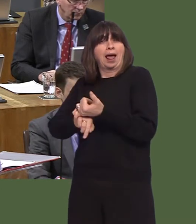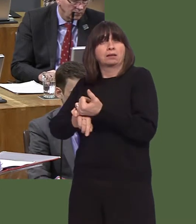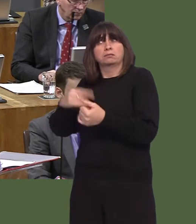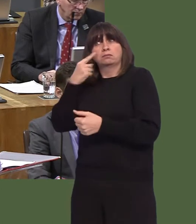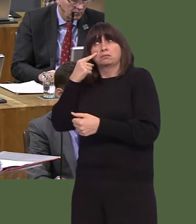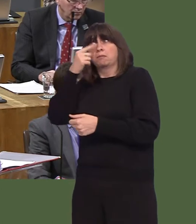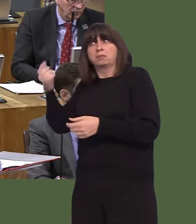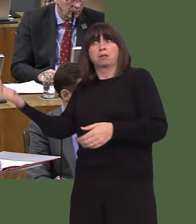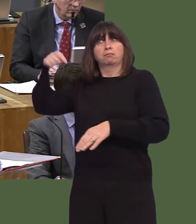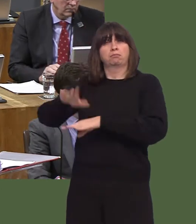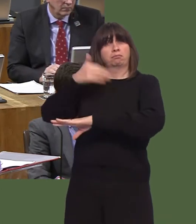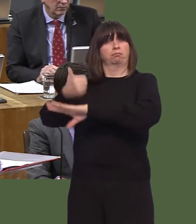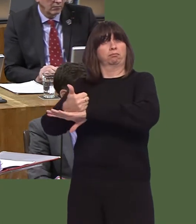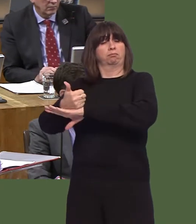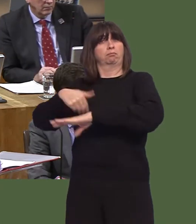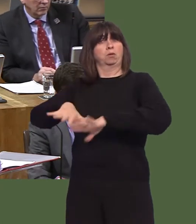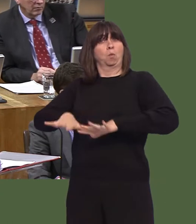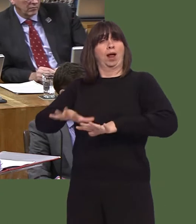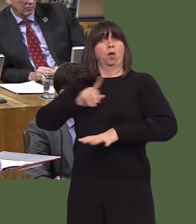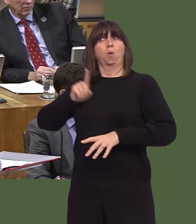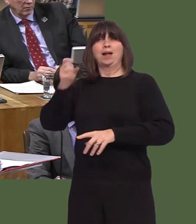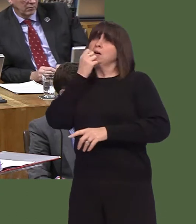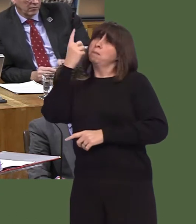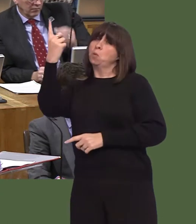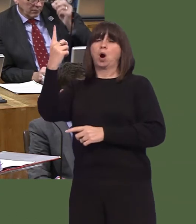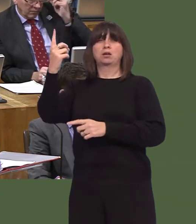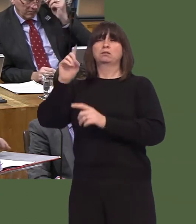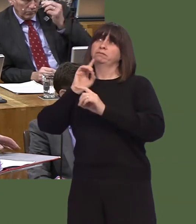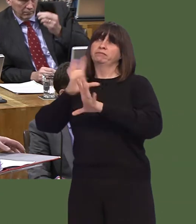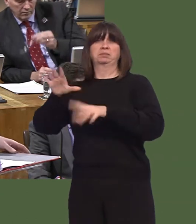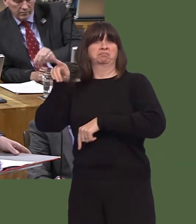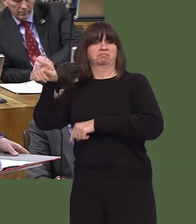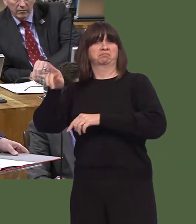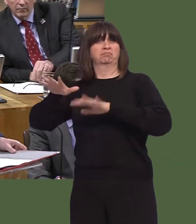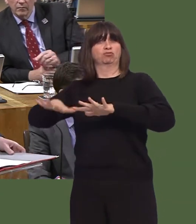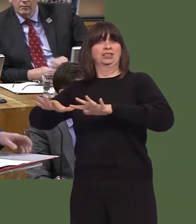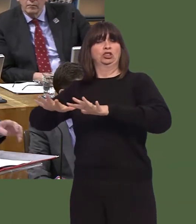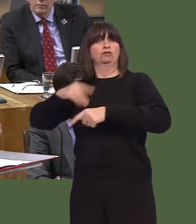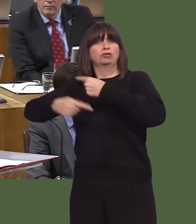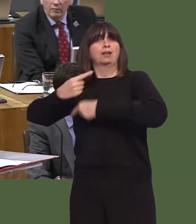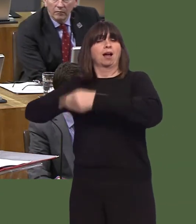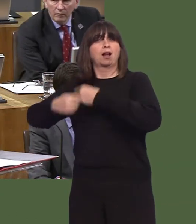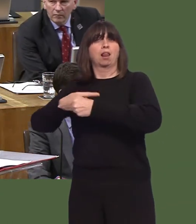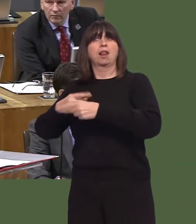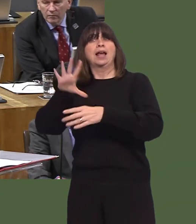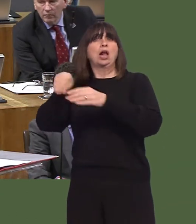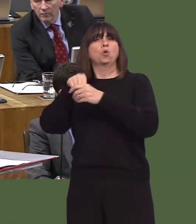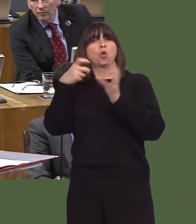plants in Wales, and Jayplas is the UK market leader in post-consumer recycling, including rigid plastics recycling.